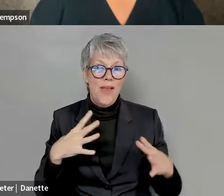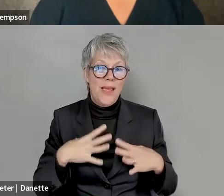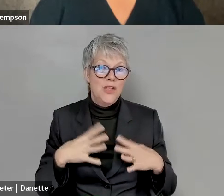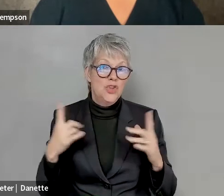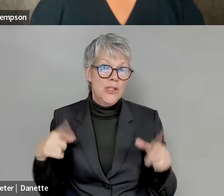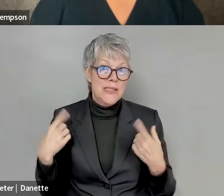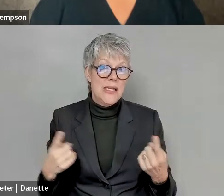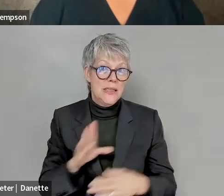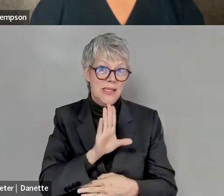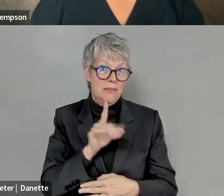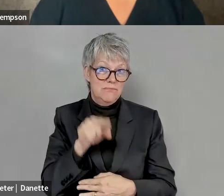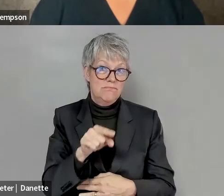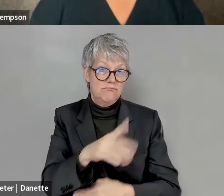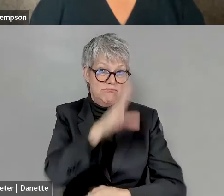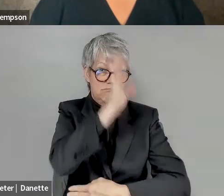Michael Smith: it. But it